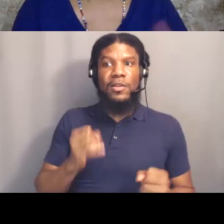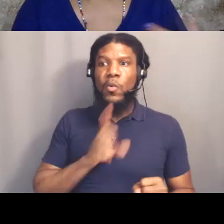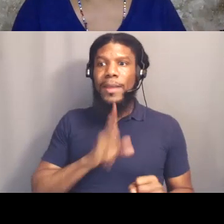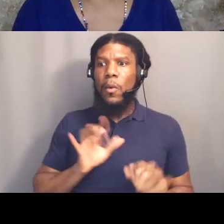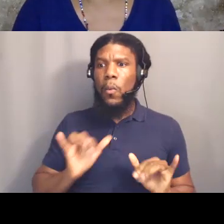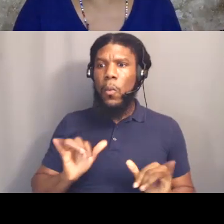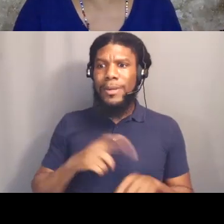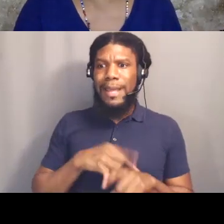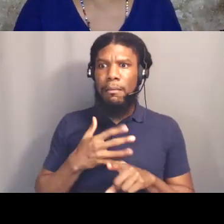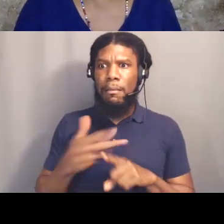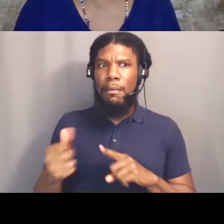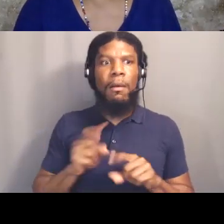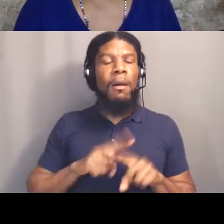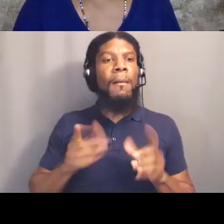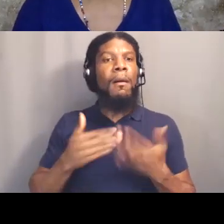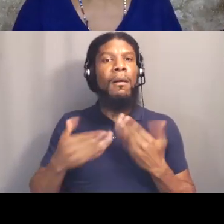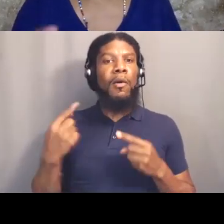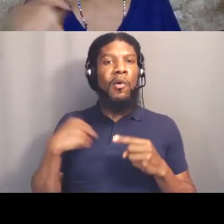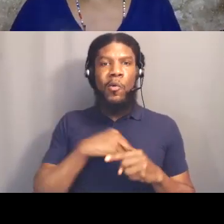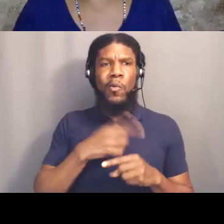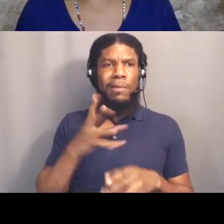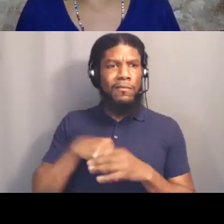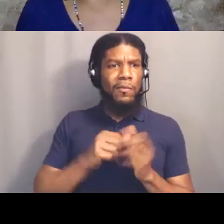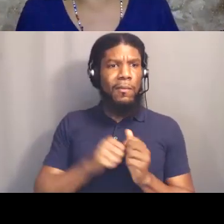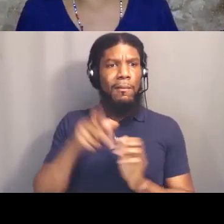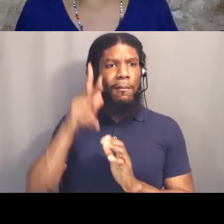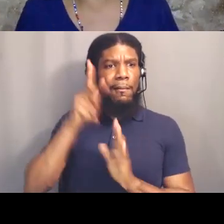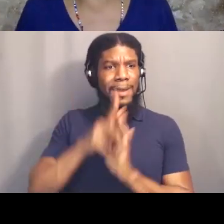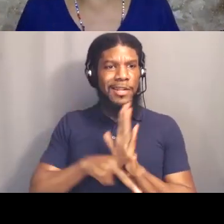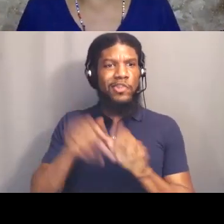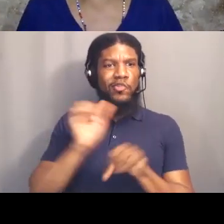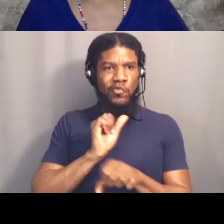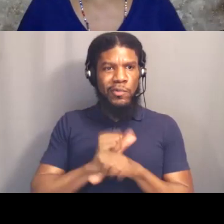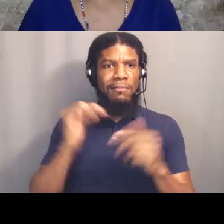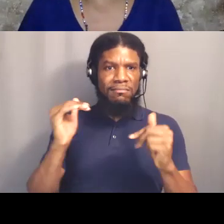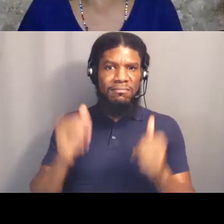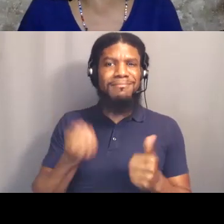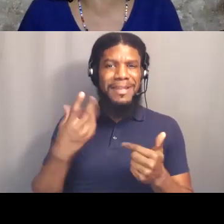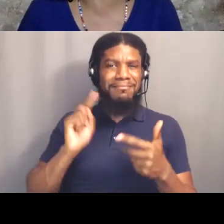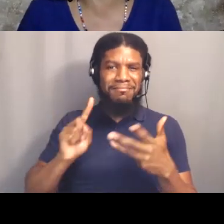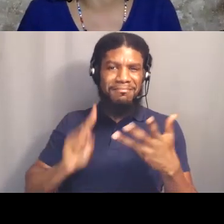We engage in policy work, I'll send out this link to the BREATHE Act which is a beautiful piece